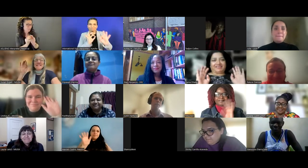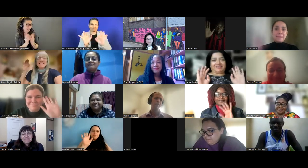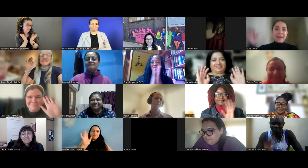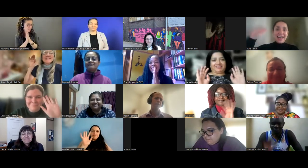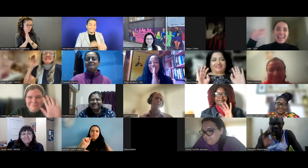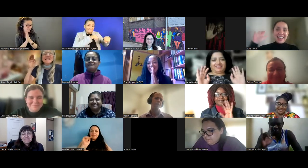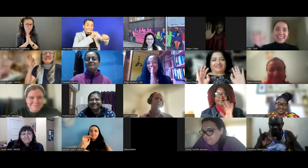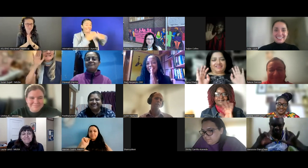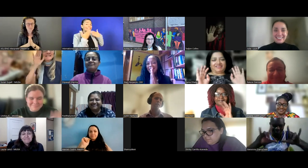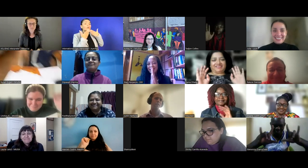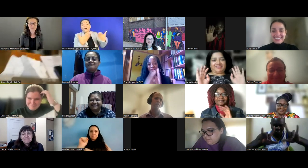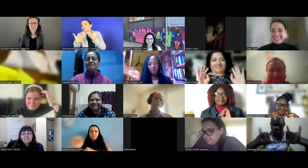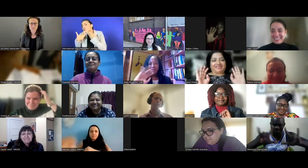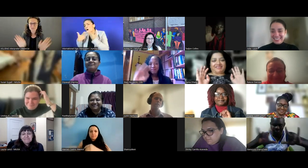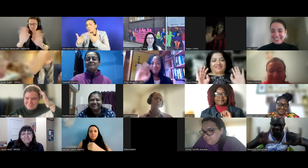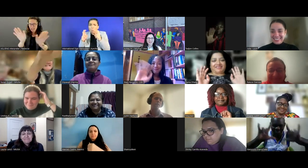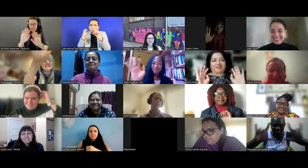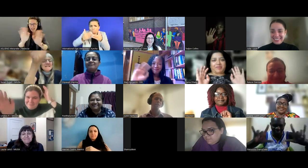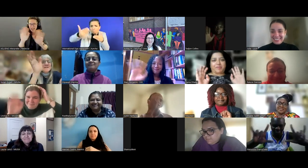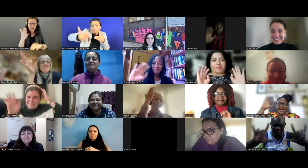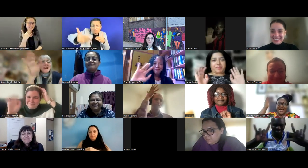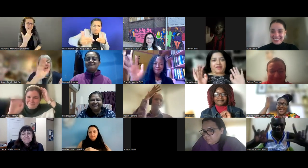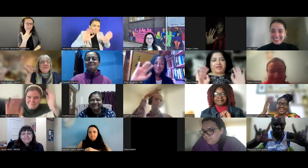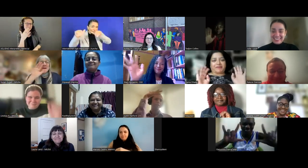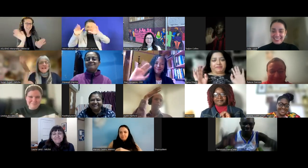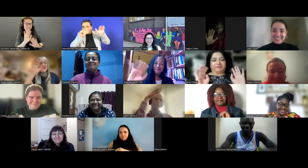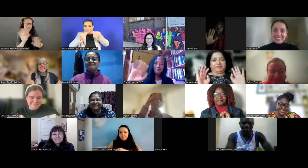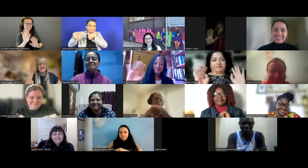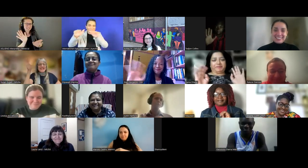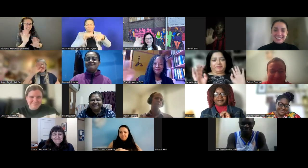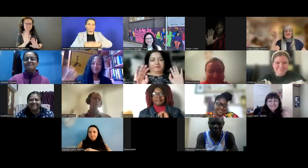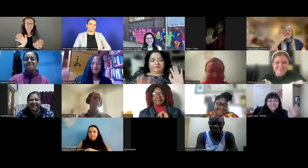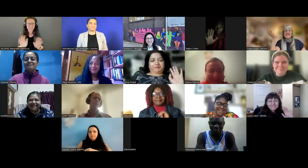Bye! Thank you very much! Bye!